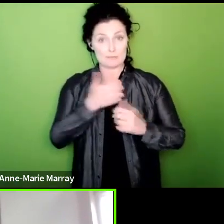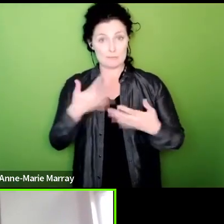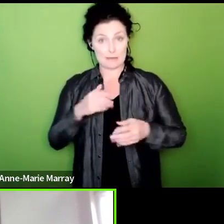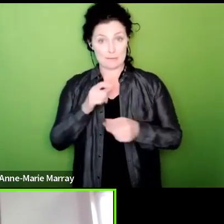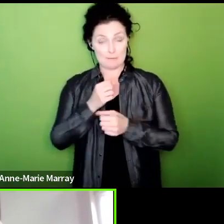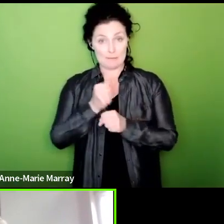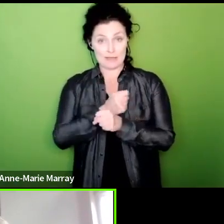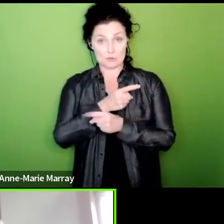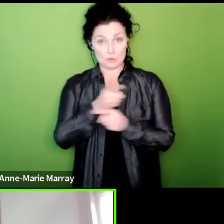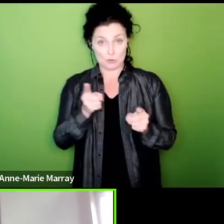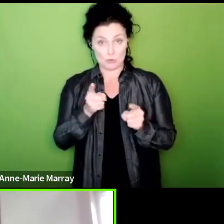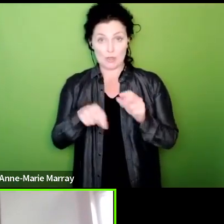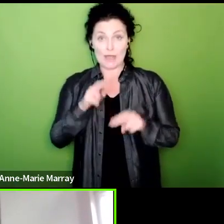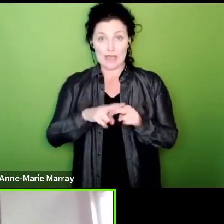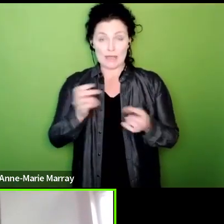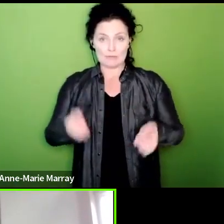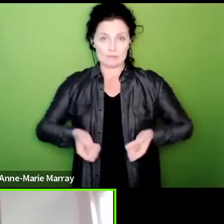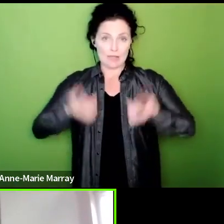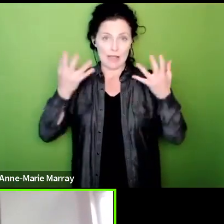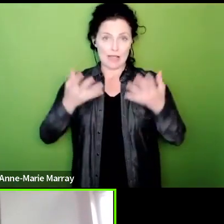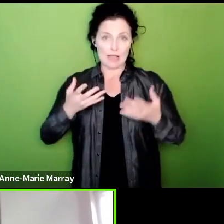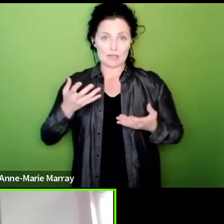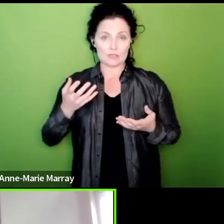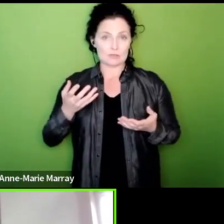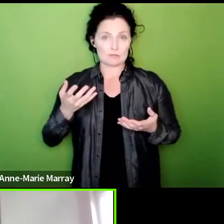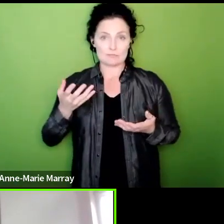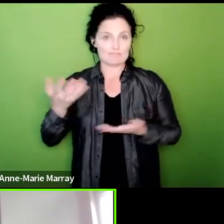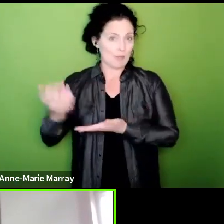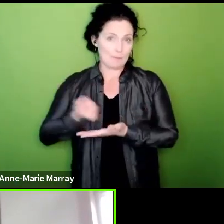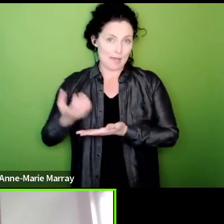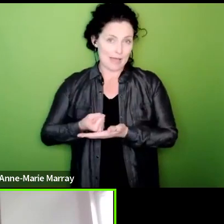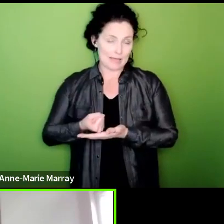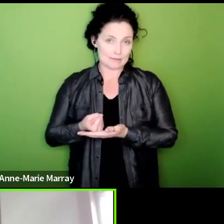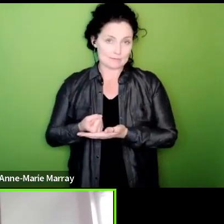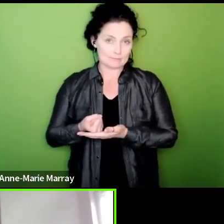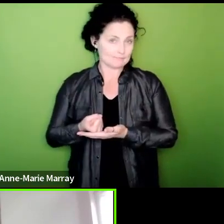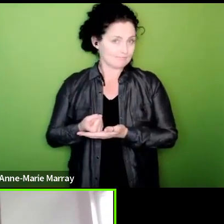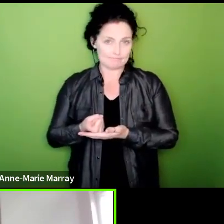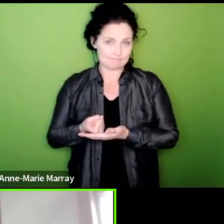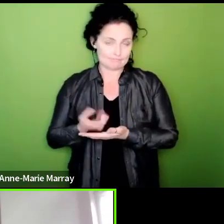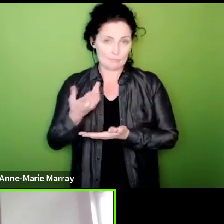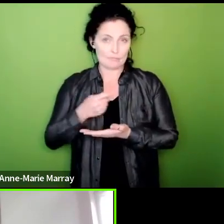unpaid because all members are out at the same time should be done to maximise its effect and